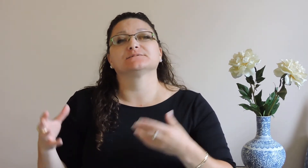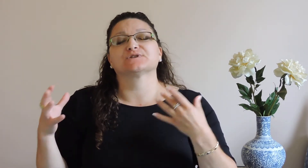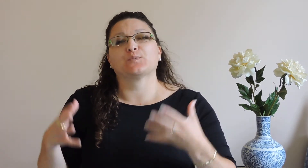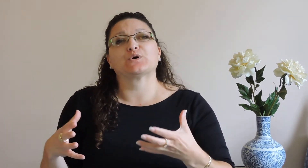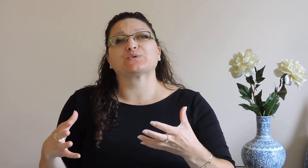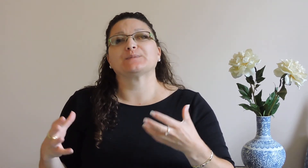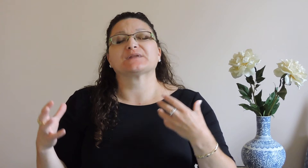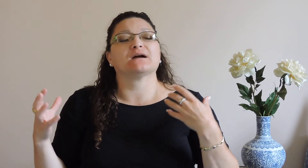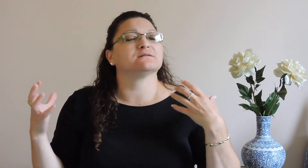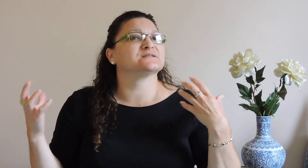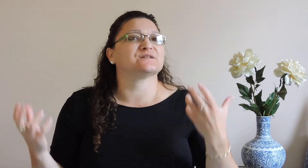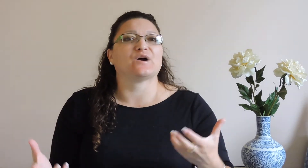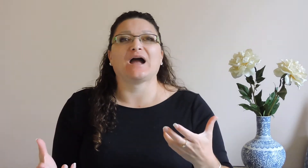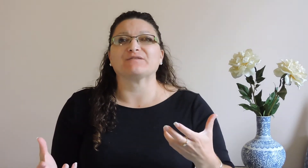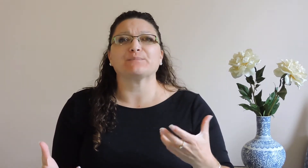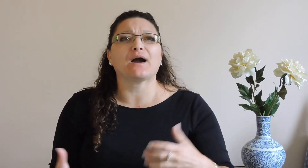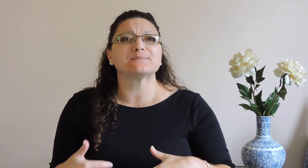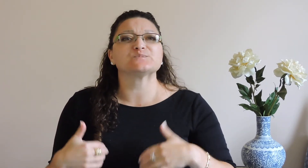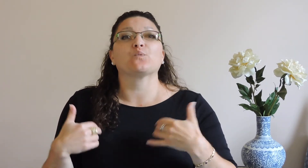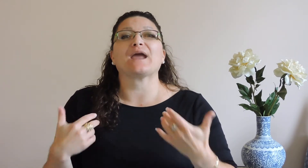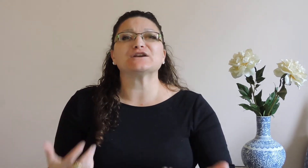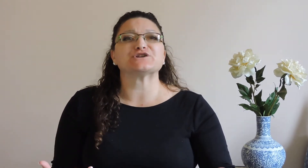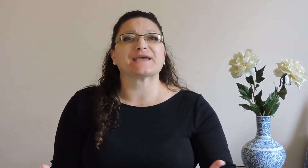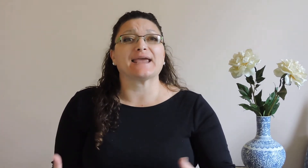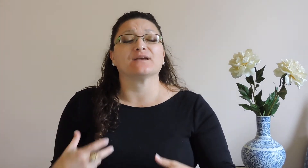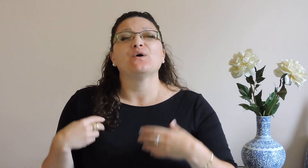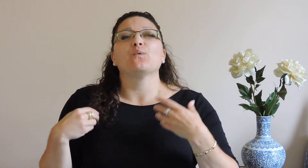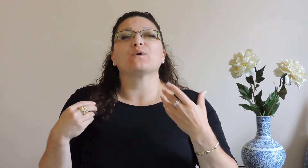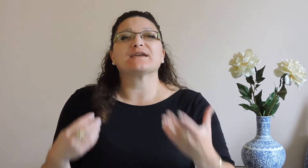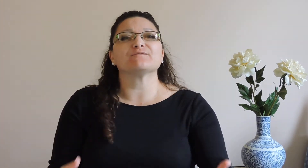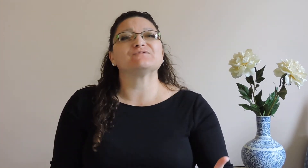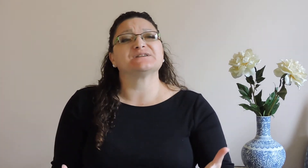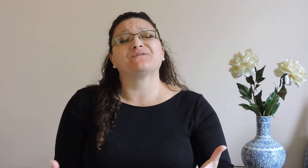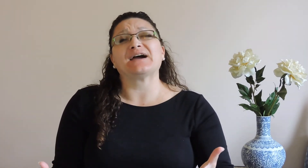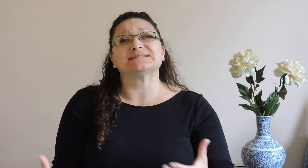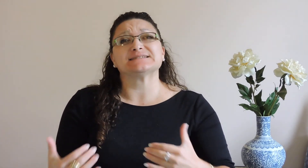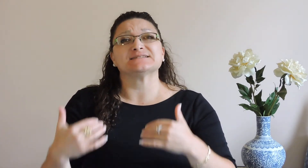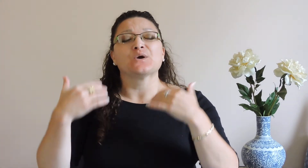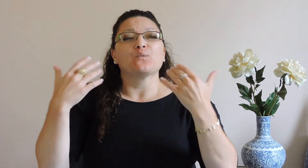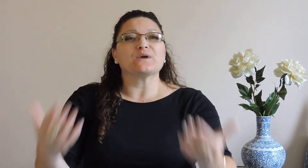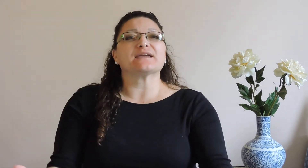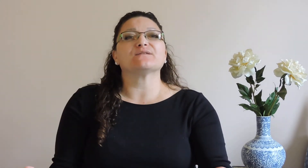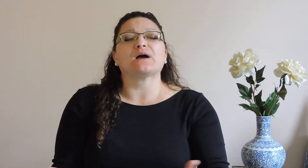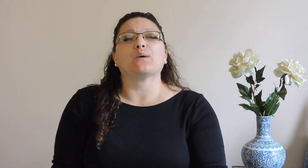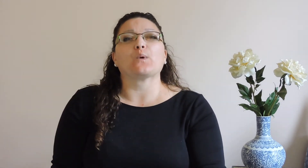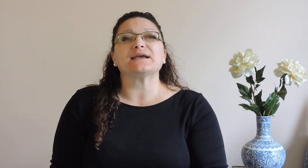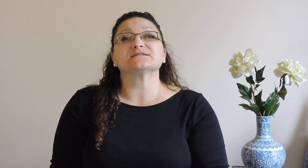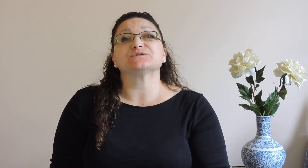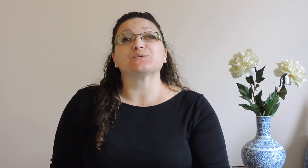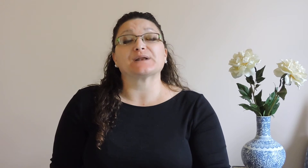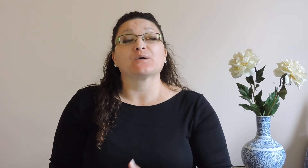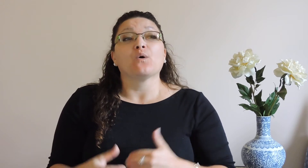support groups that are you know having problems we educate we give advice, we give our ways of doing it.